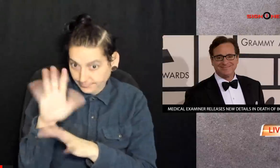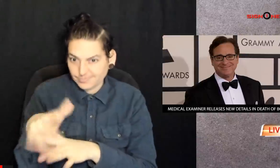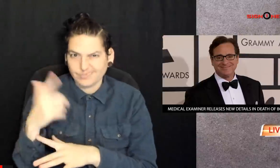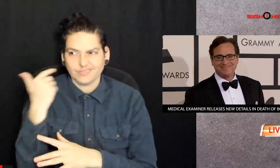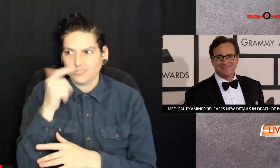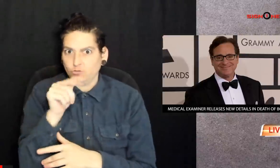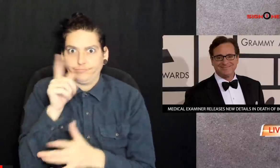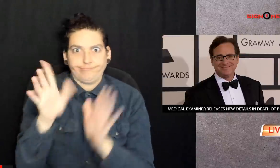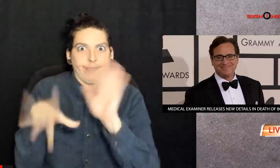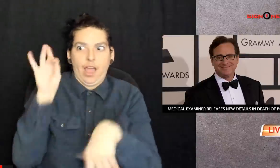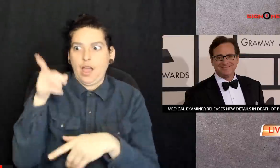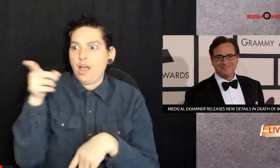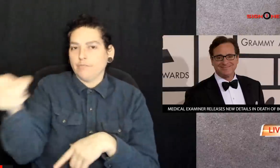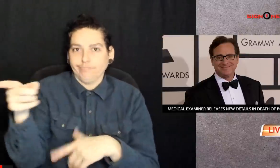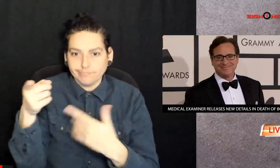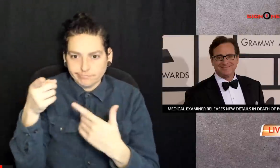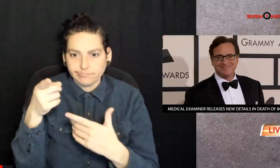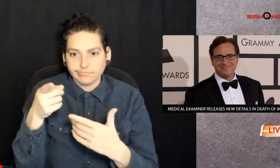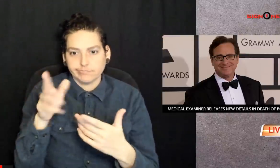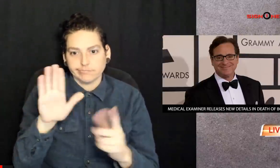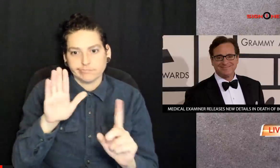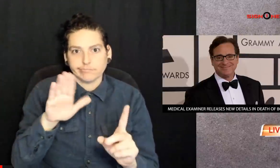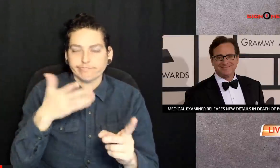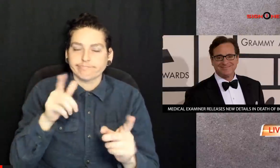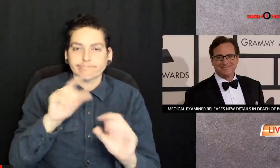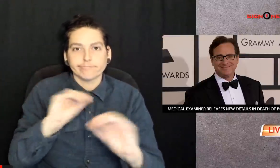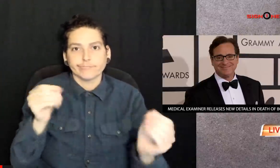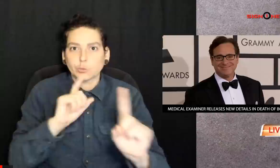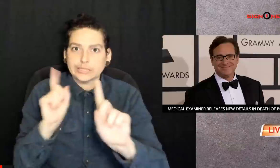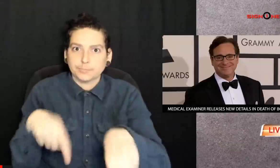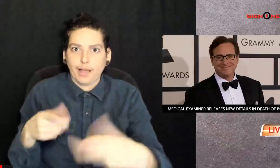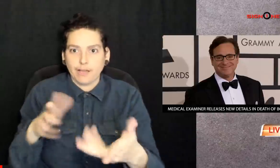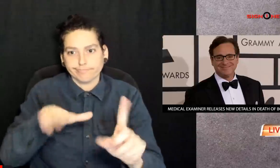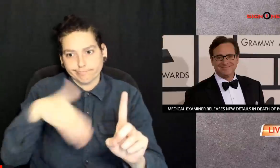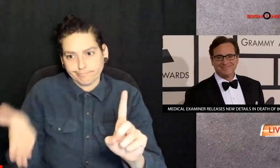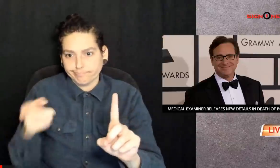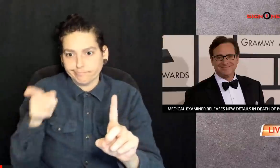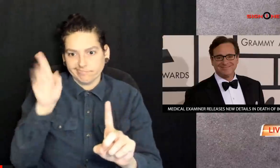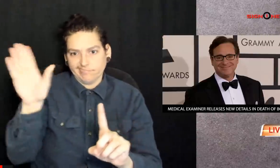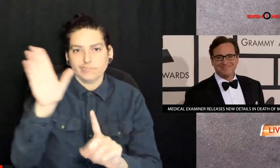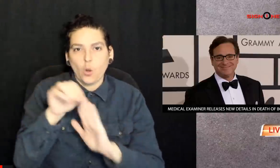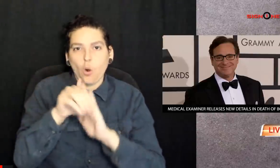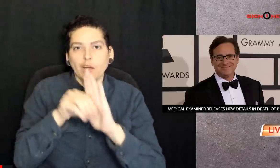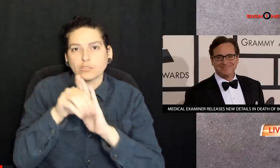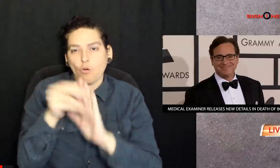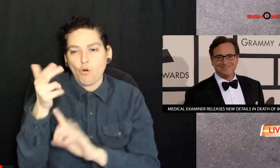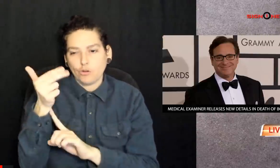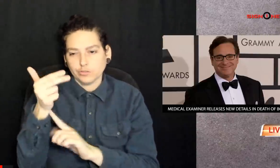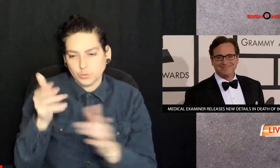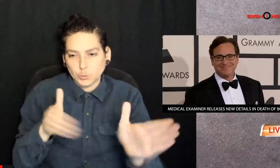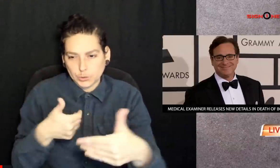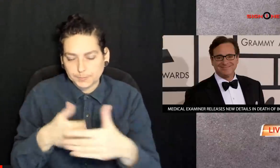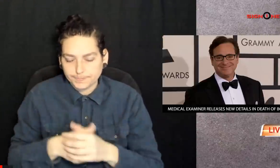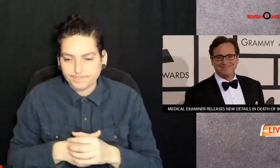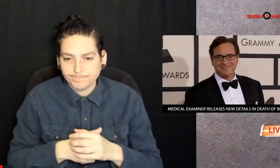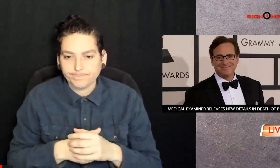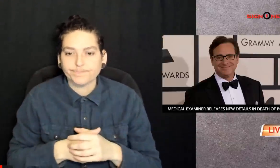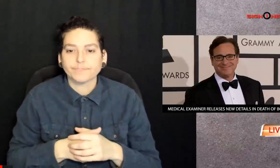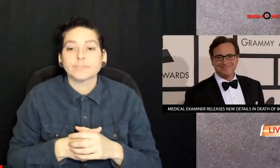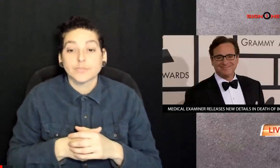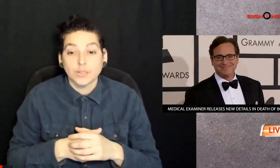in the sudden death of actor Bob Saget who was found unresponsive in his Orlando hotel